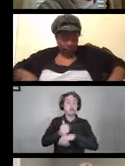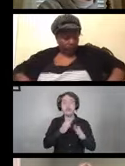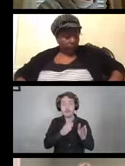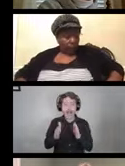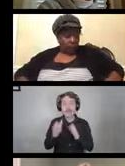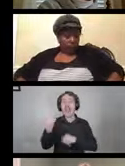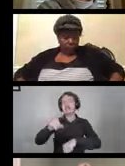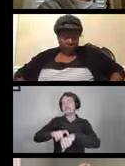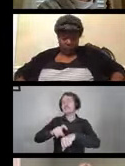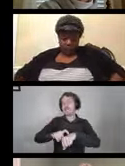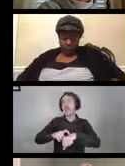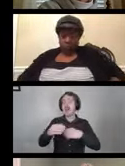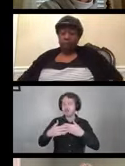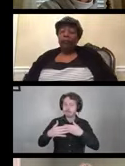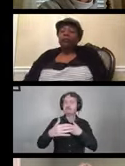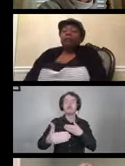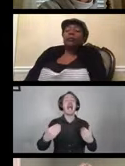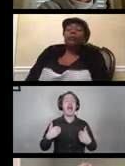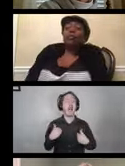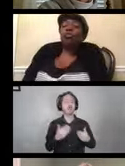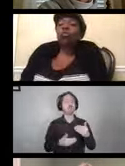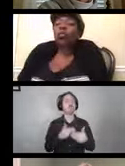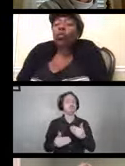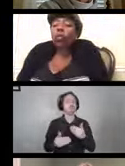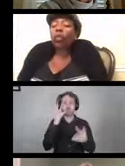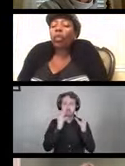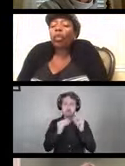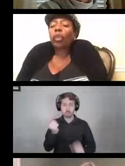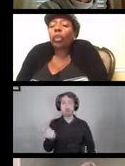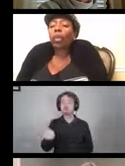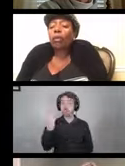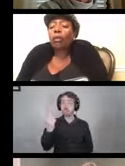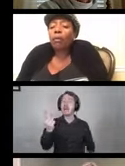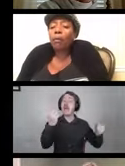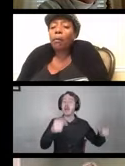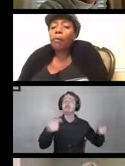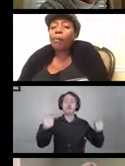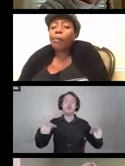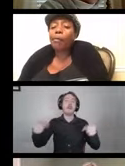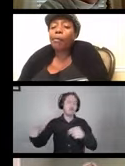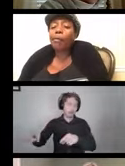so that you're able to go through a process and also ensure this happens on a regular basis.